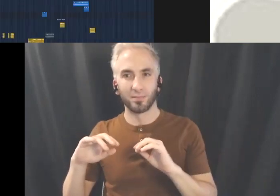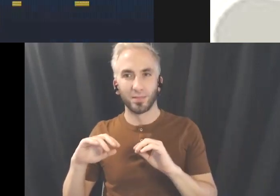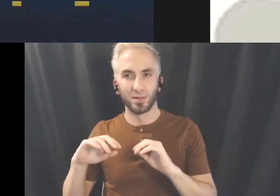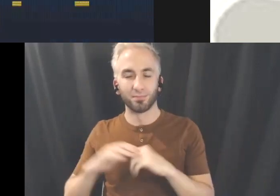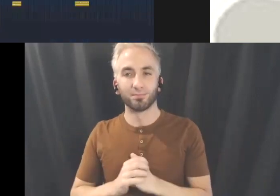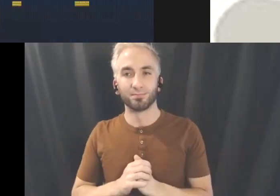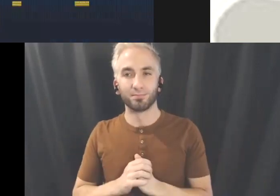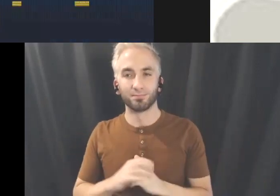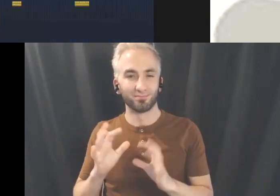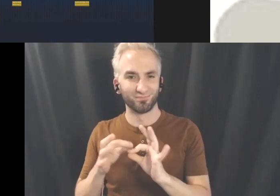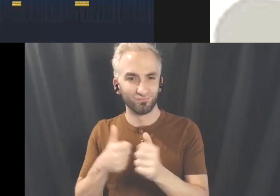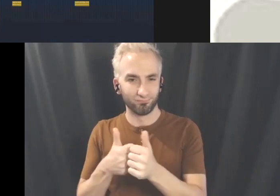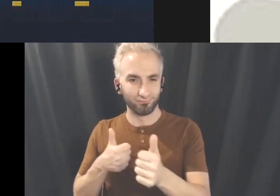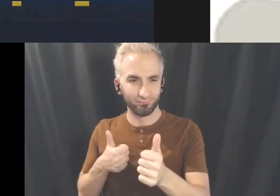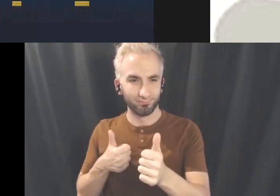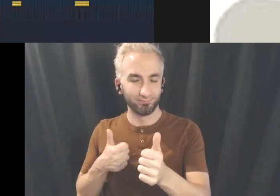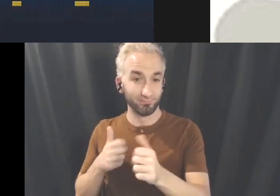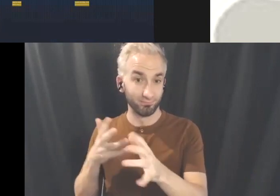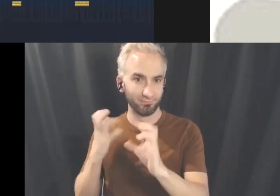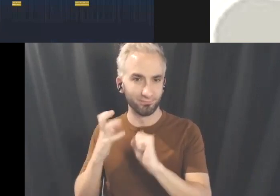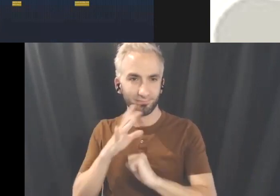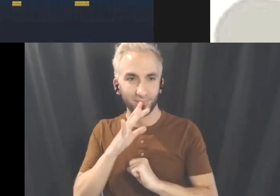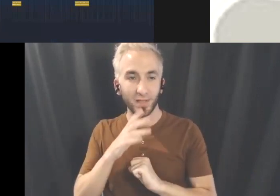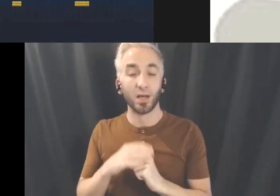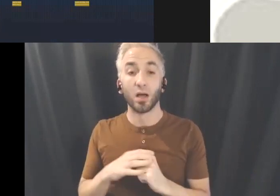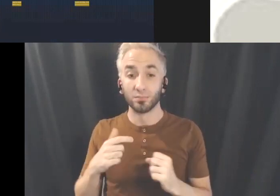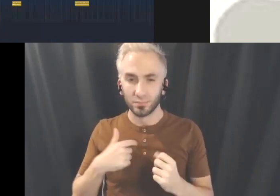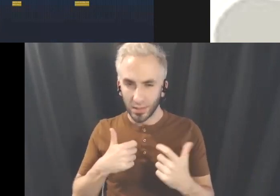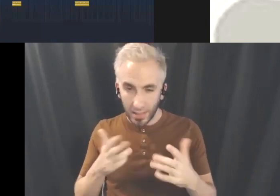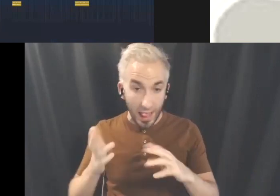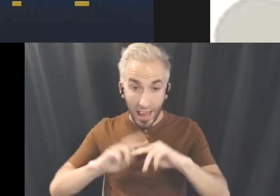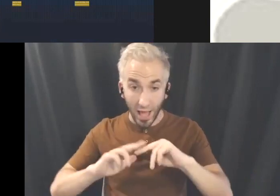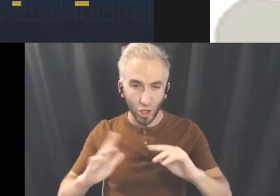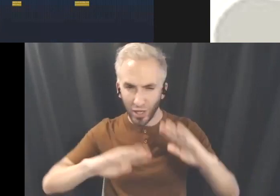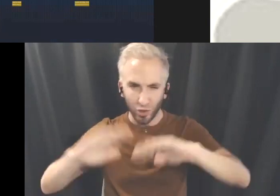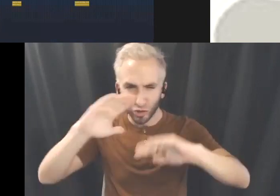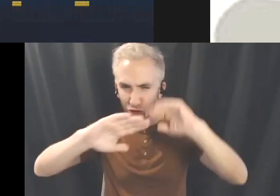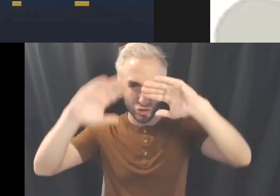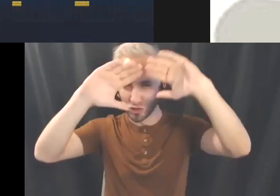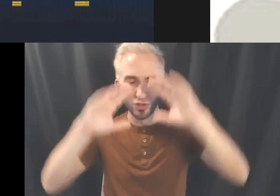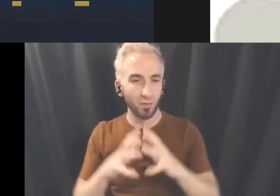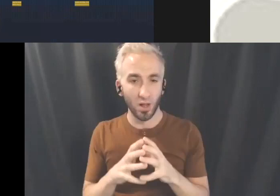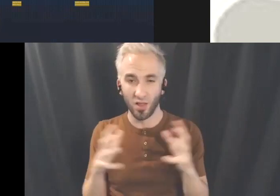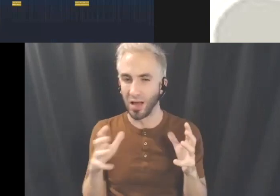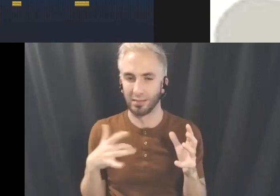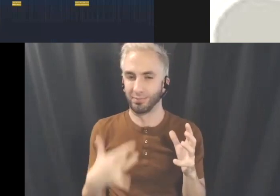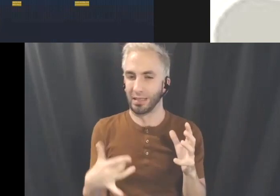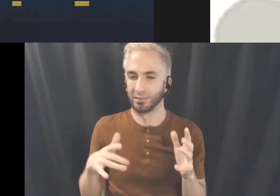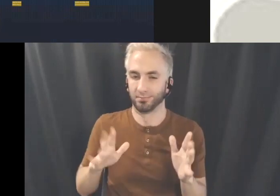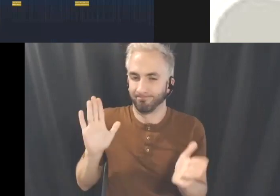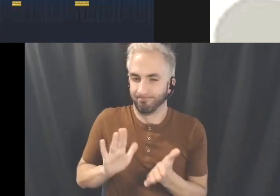But when I make layers I tend not to layer them a lot because I like to keep my audio